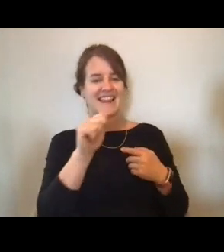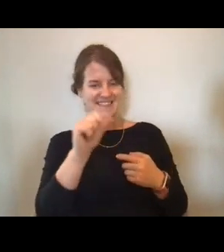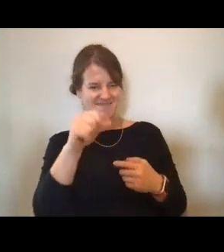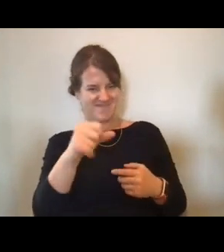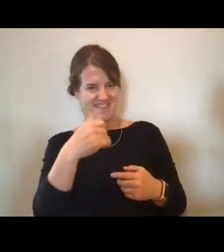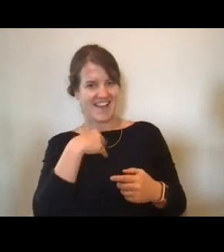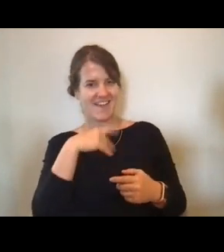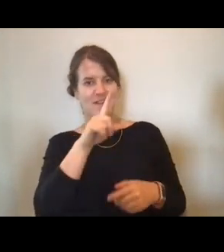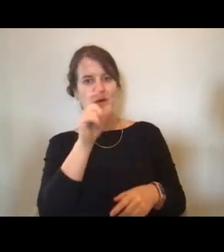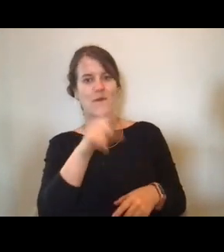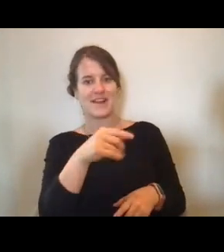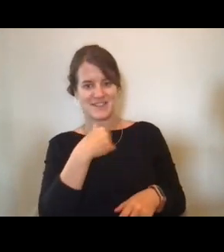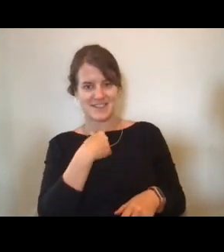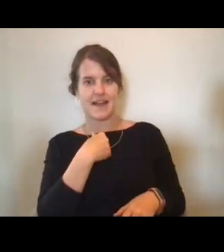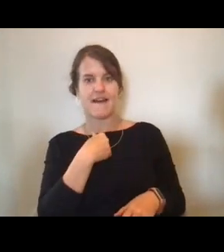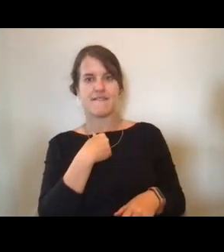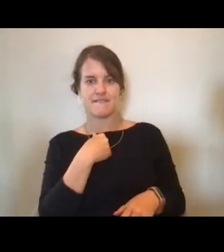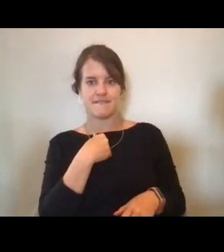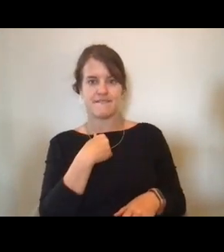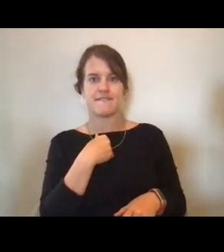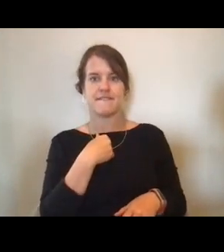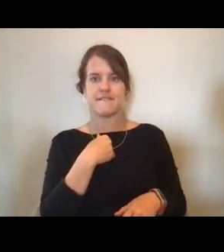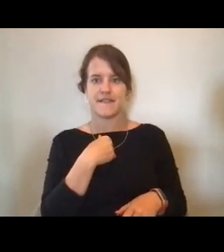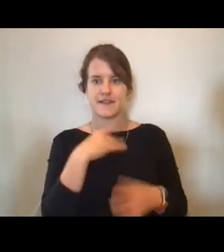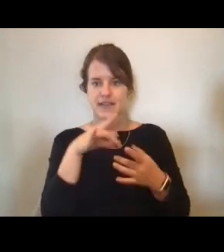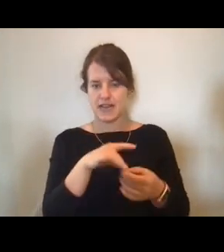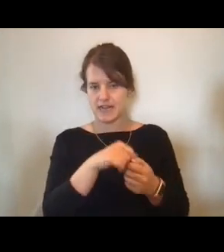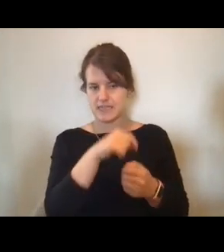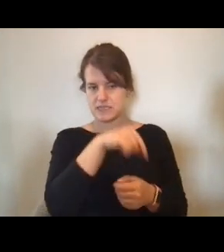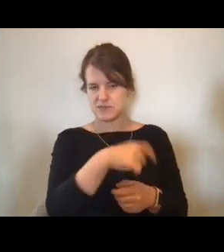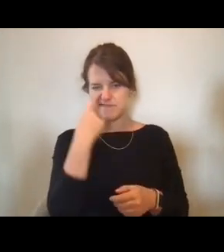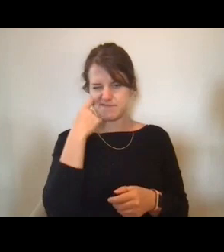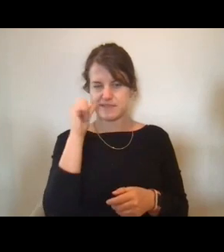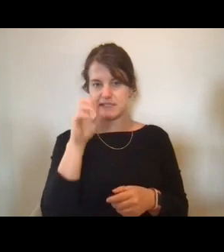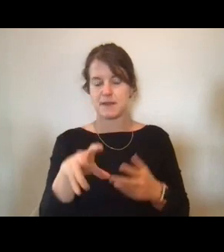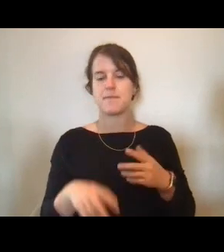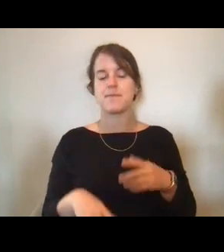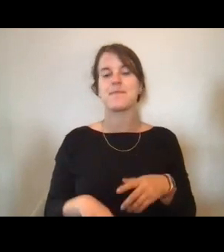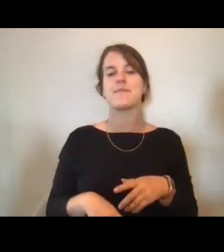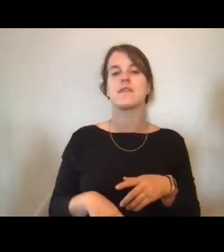that are in line here. And one of the questions was...